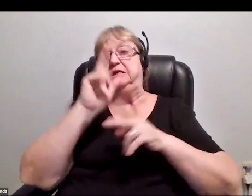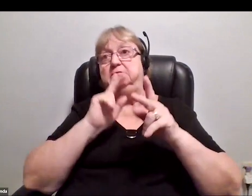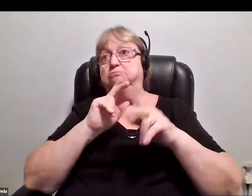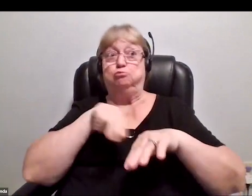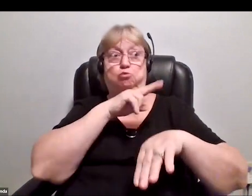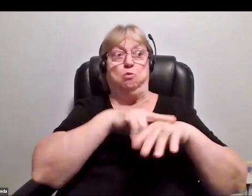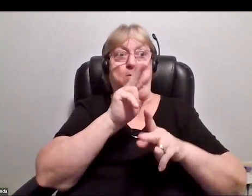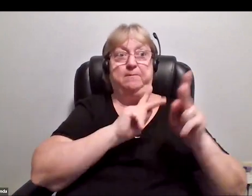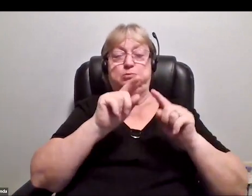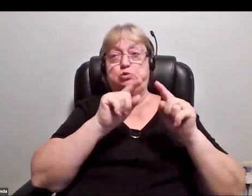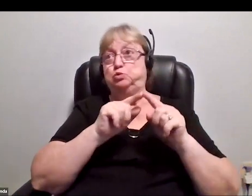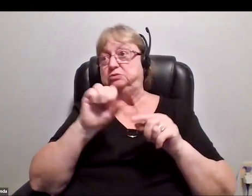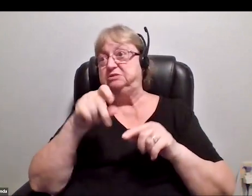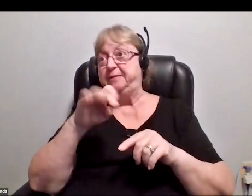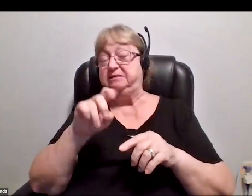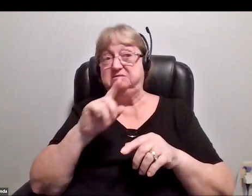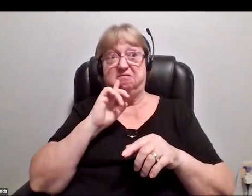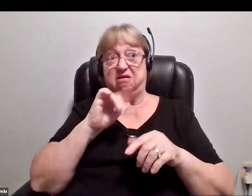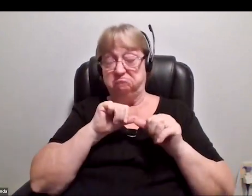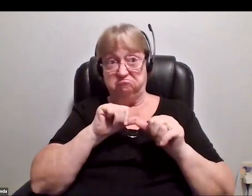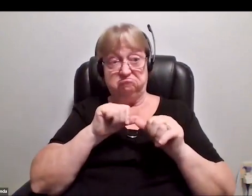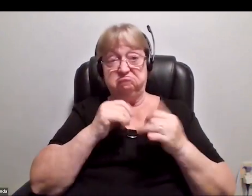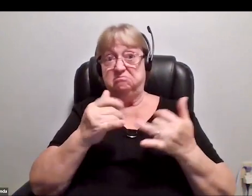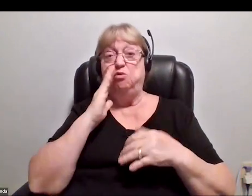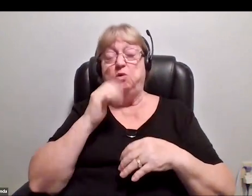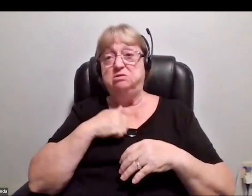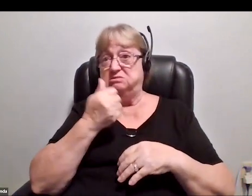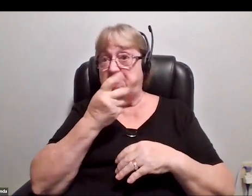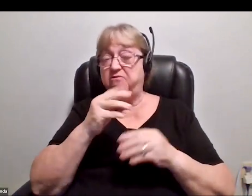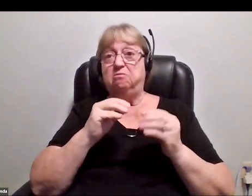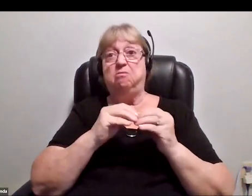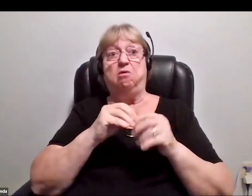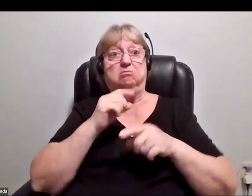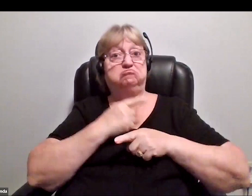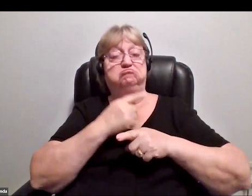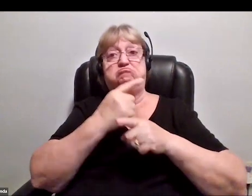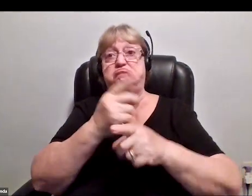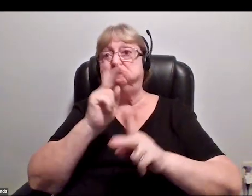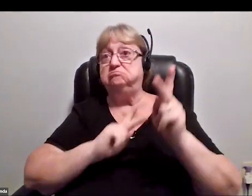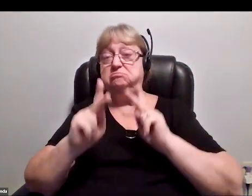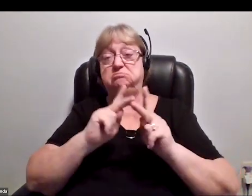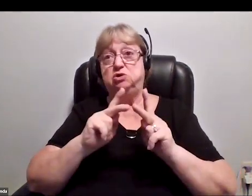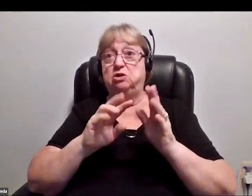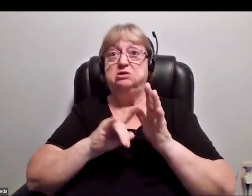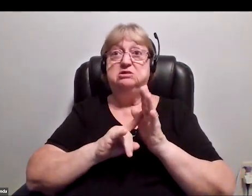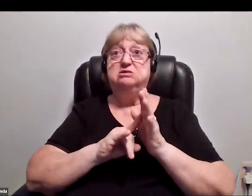That has continued through to today. In fact, there'll be several more regular person space flights this year to look forward to.